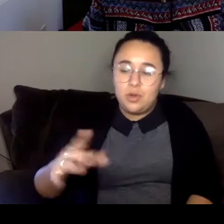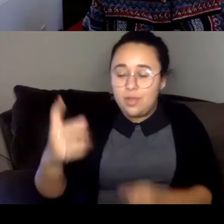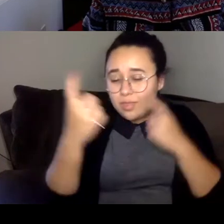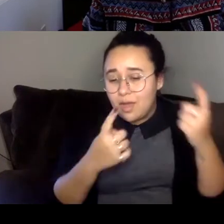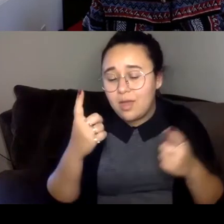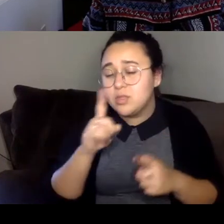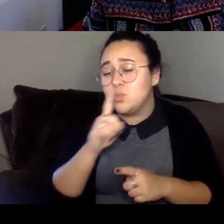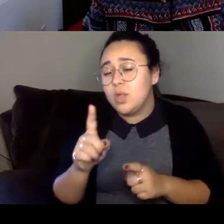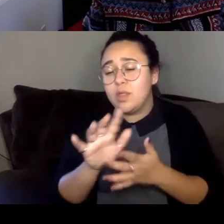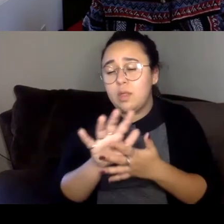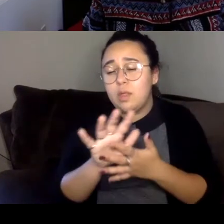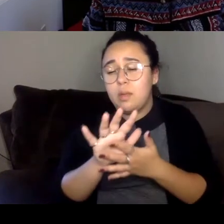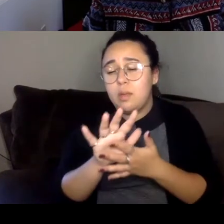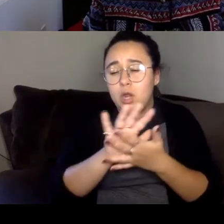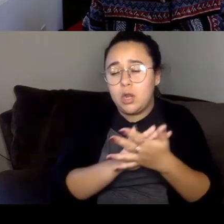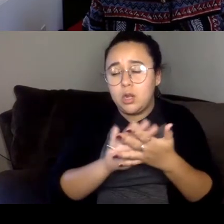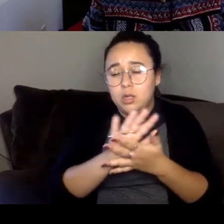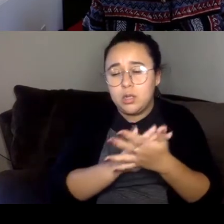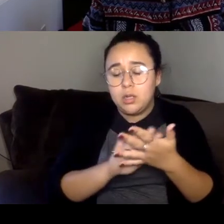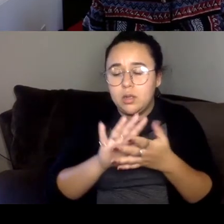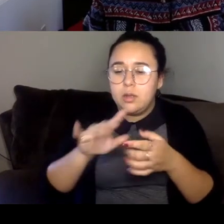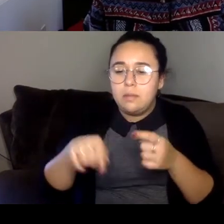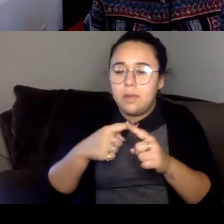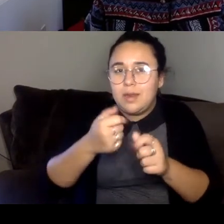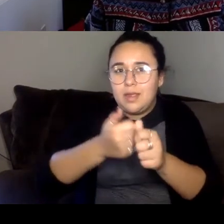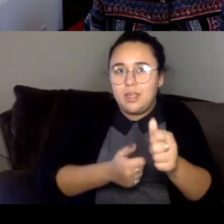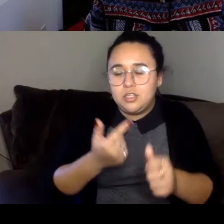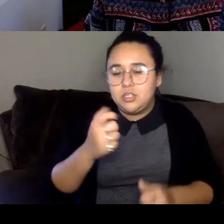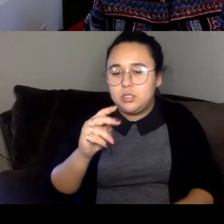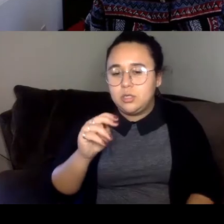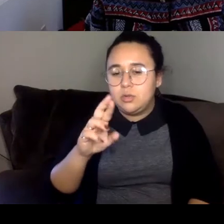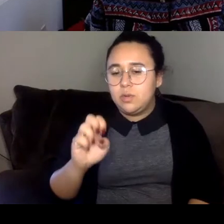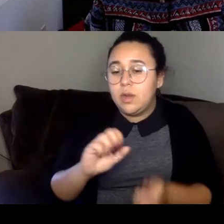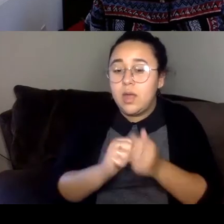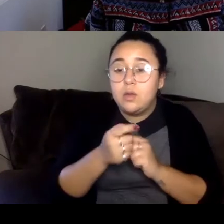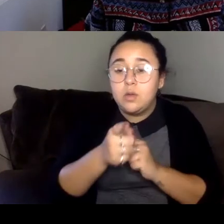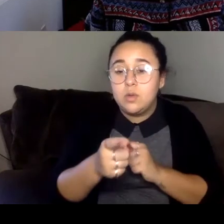the blurriness between each genre and how you decided you know Sinisa how you decided